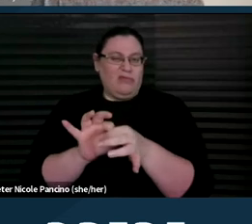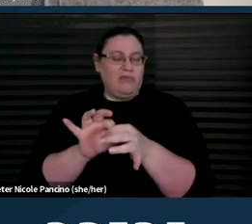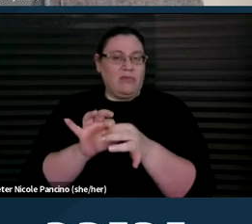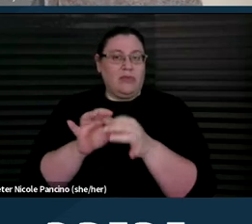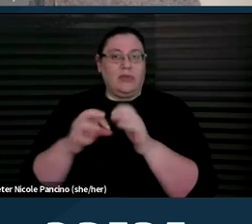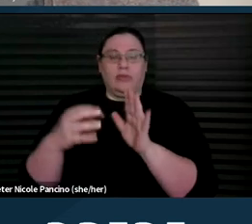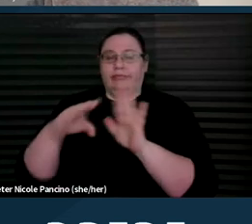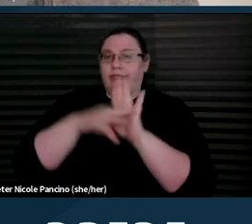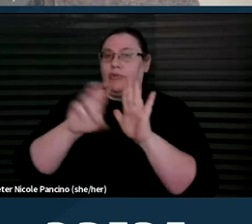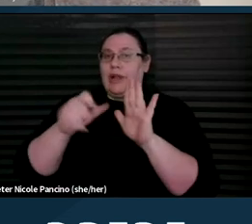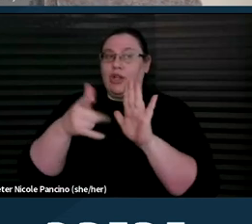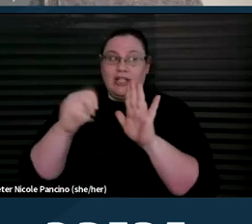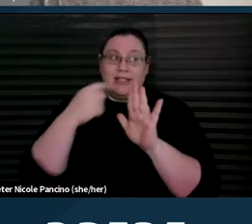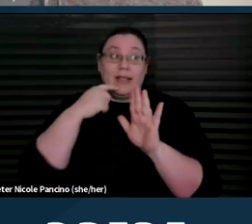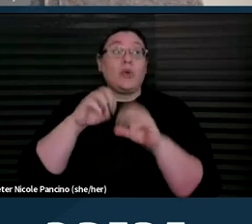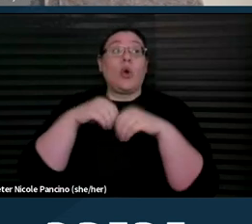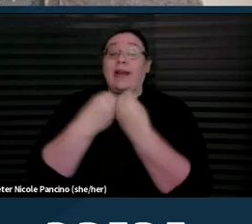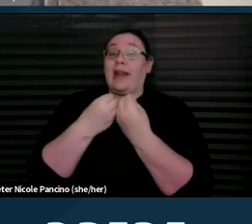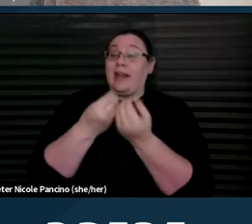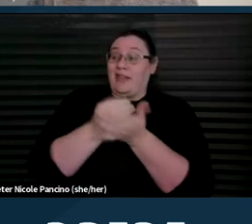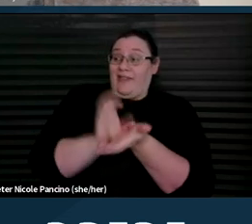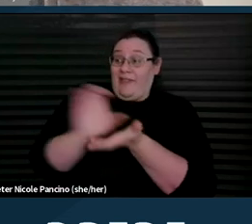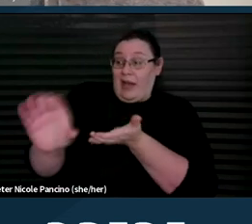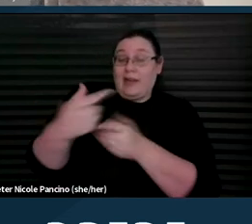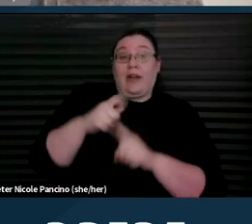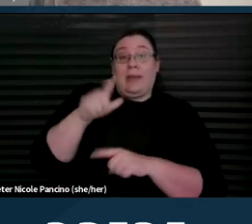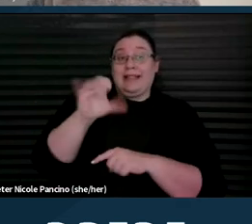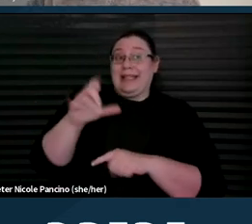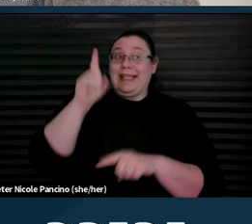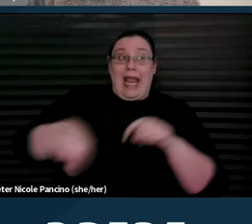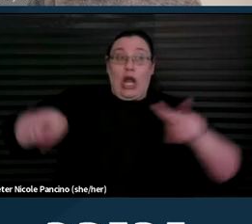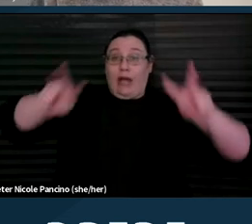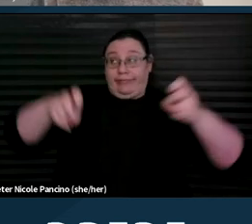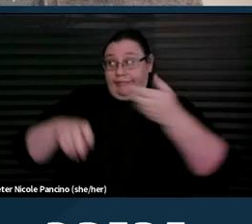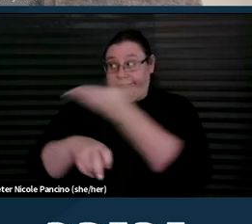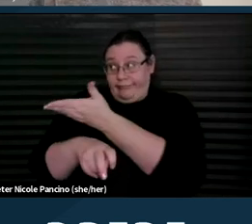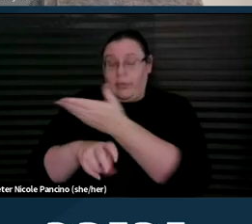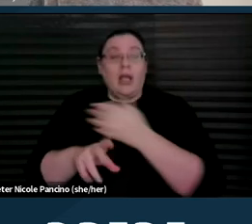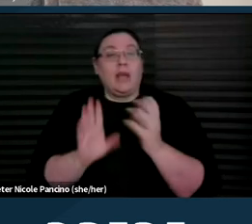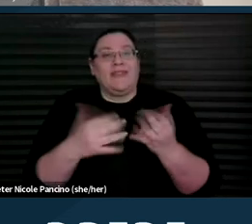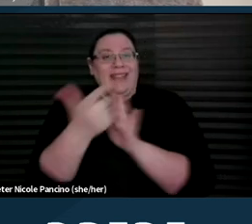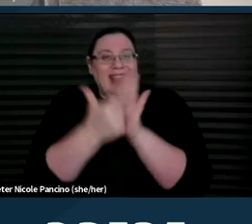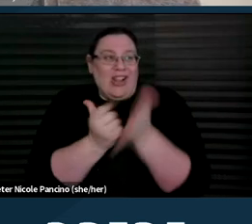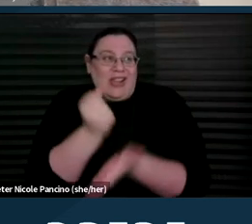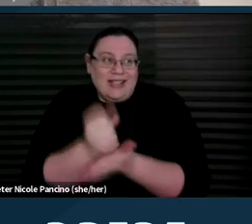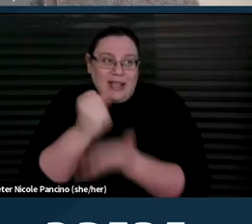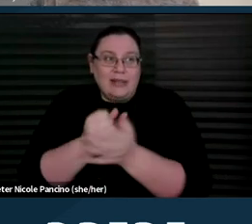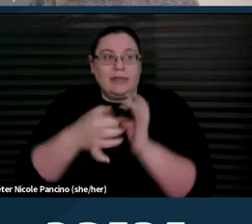that organizations funded by LSC may not provide legal assistance with respect to any proceeding